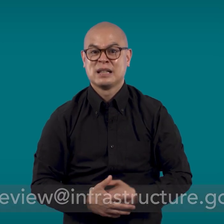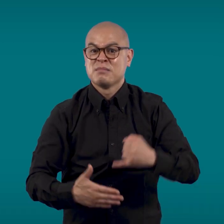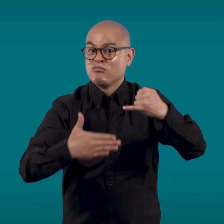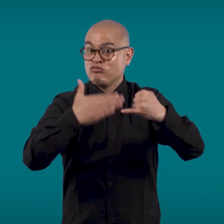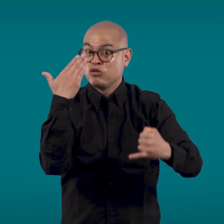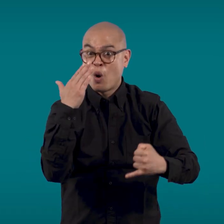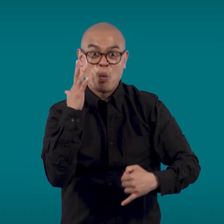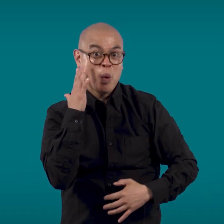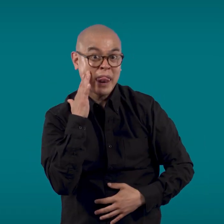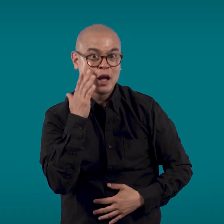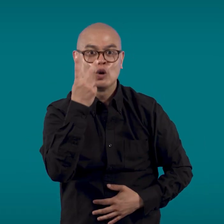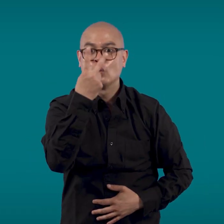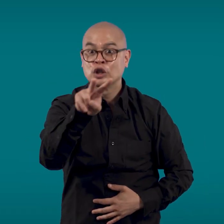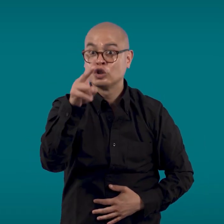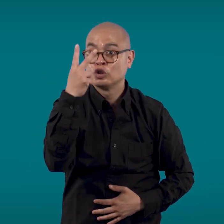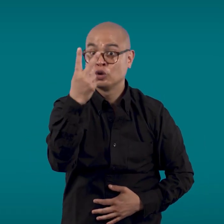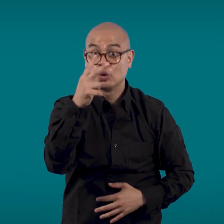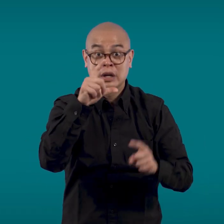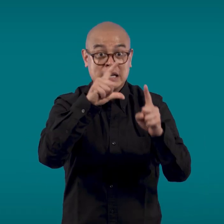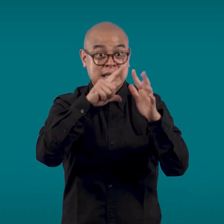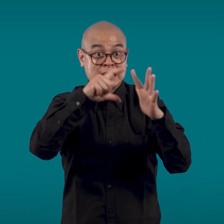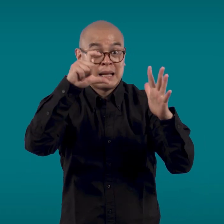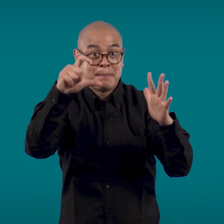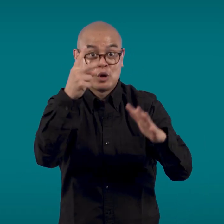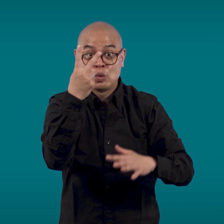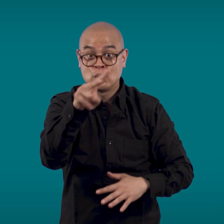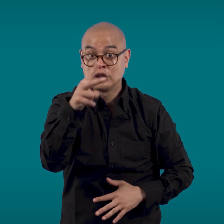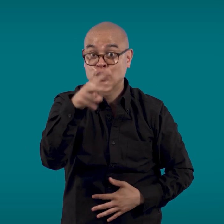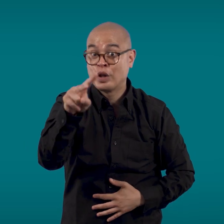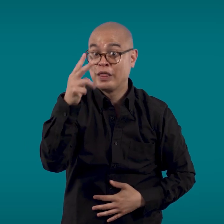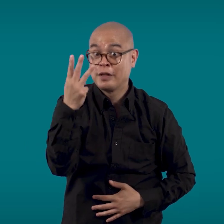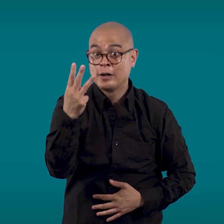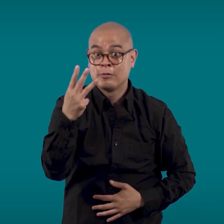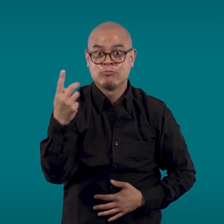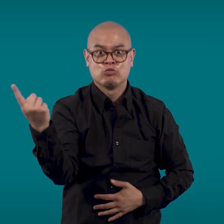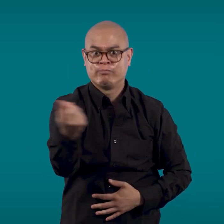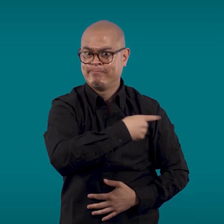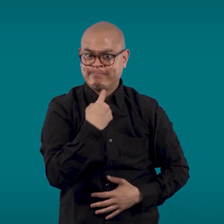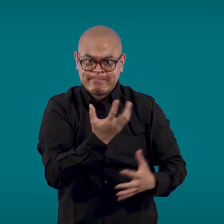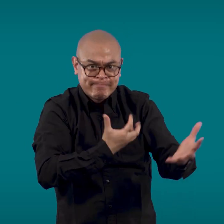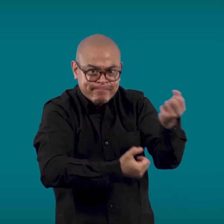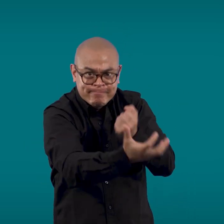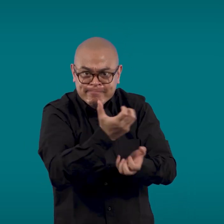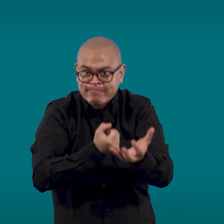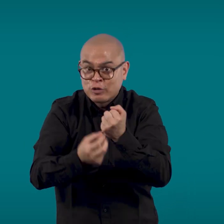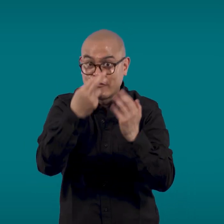for assistance. The deadline for submissions is 22 December 2023.